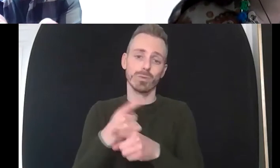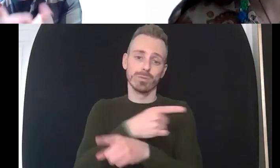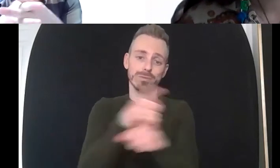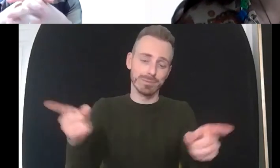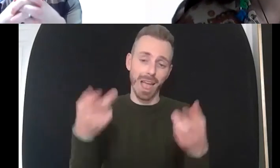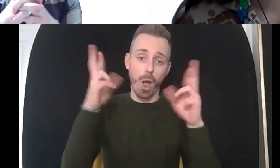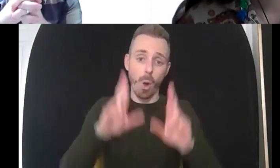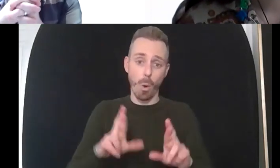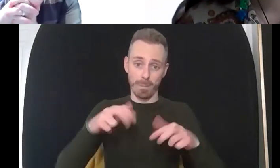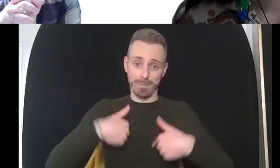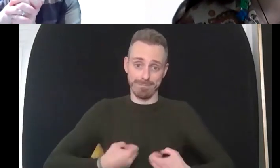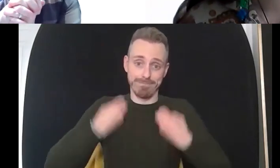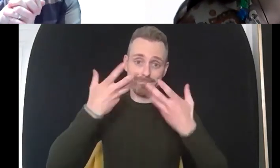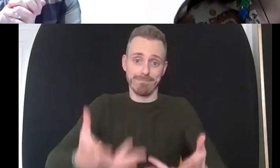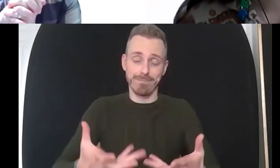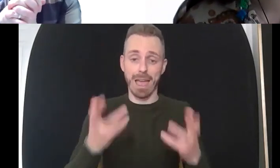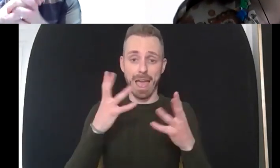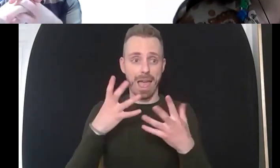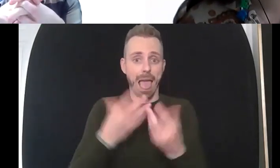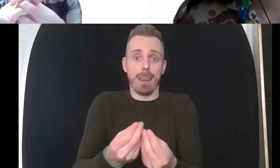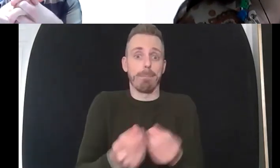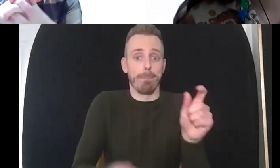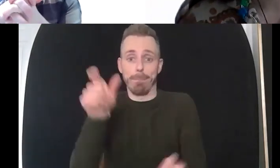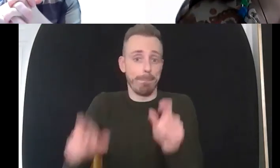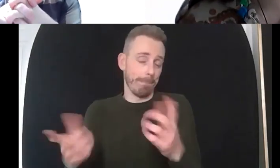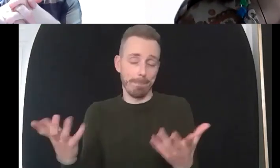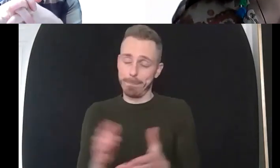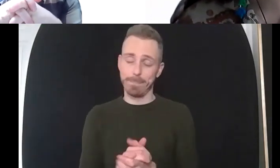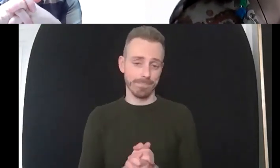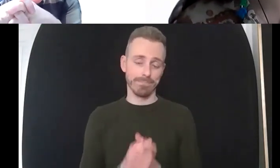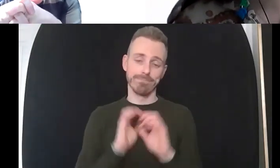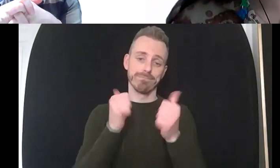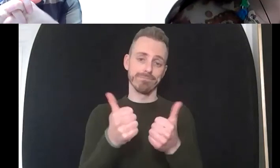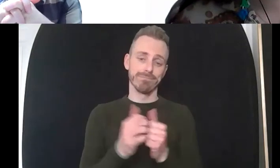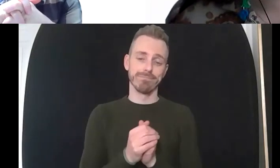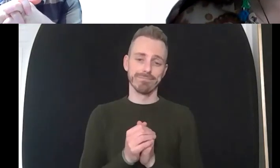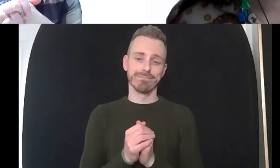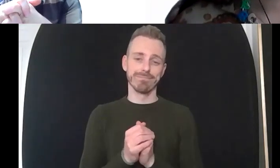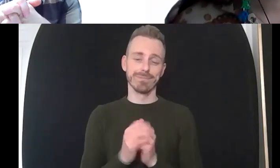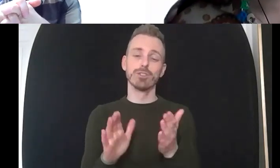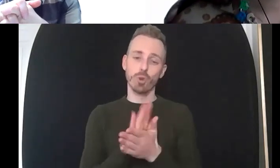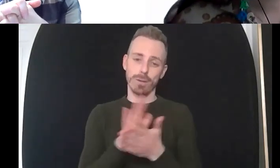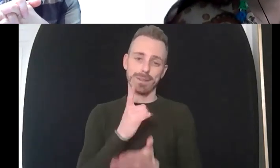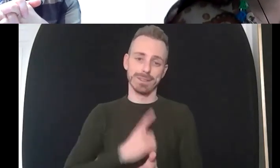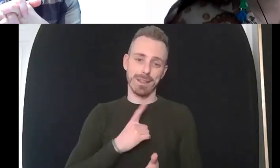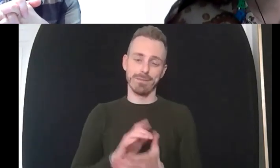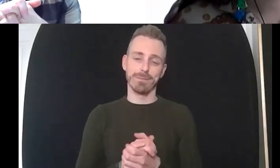all the better um but it's been great yeah really enjoyable and and thank you very much uh mark as